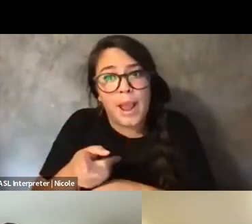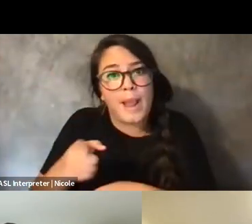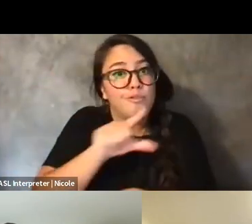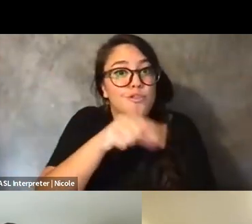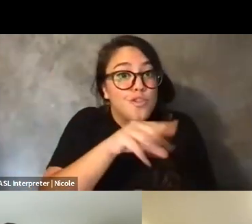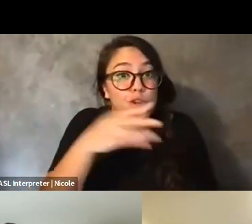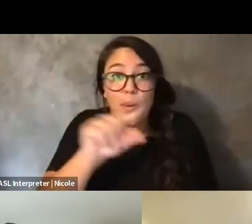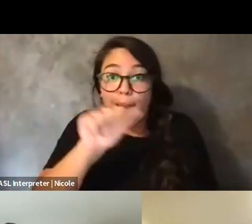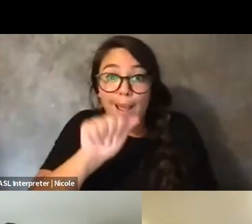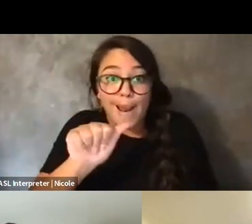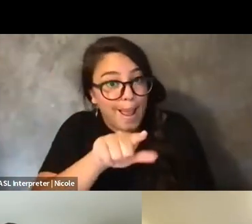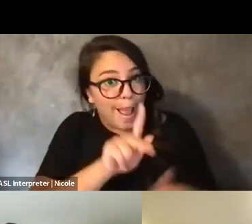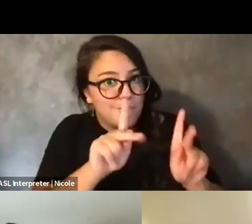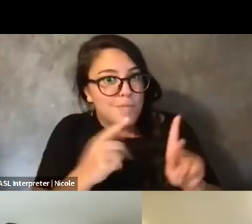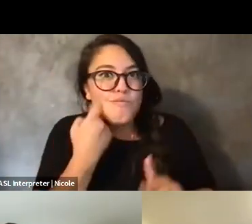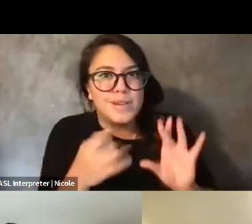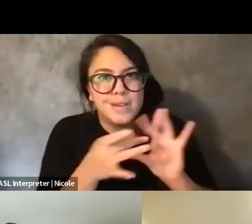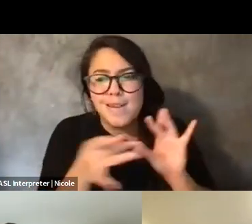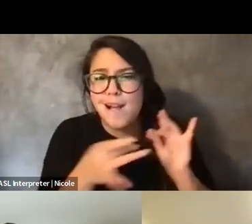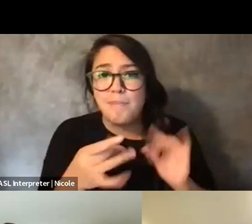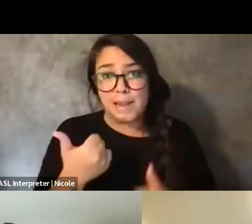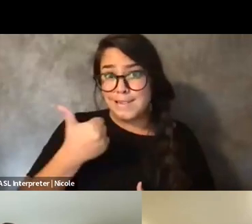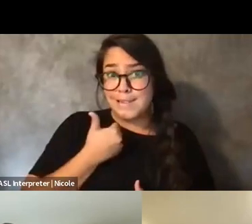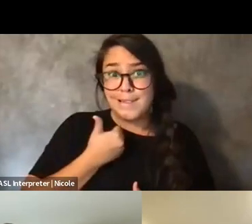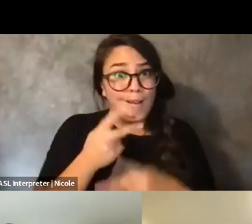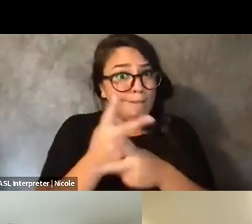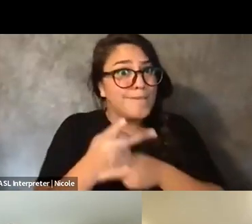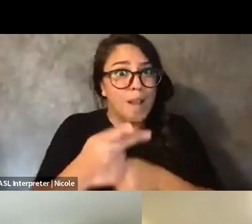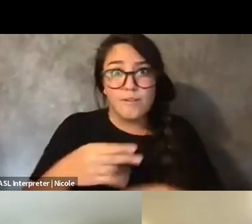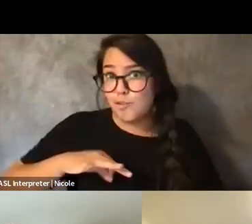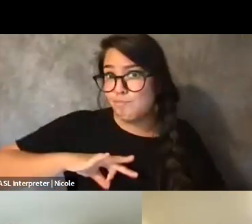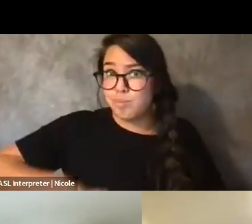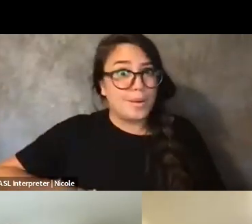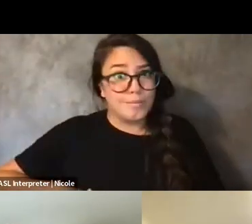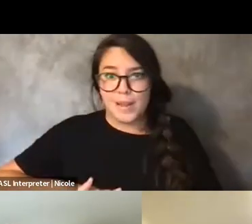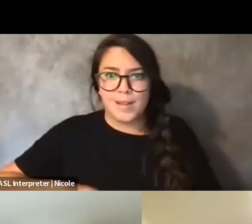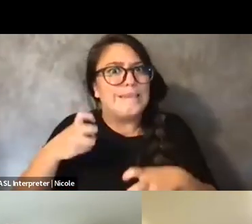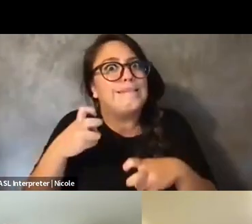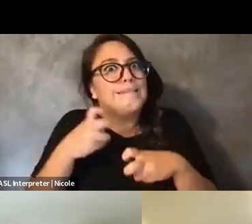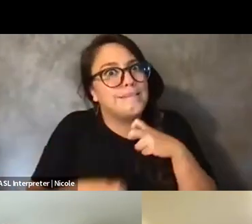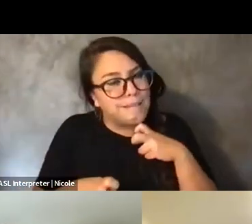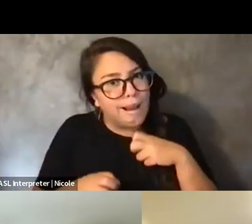It's really hard to do when you're already tired, but it's really pertinent